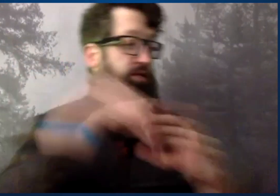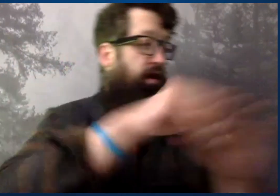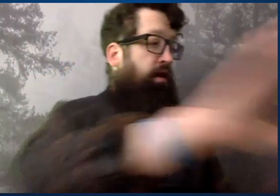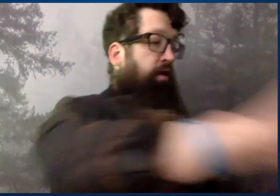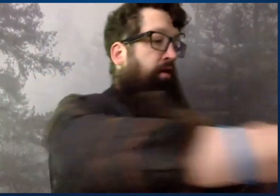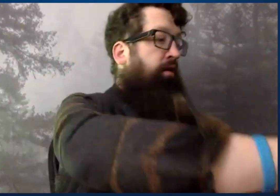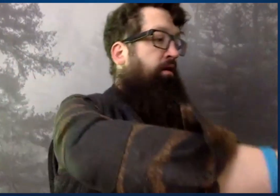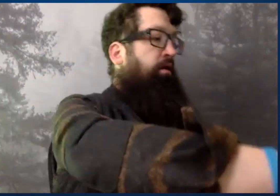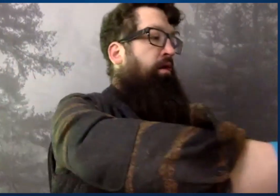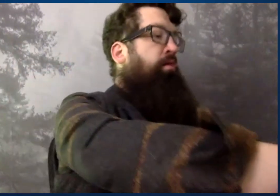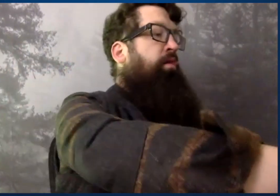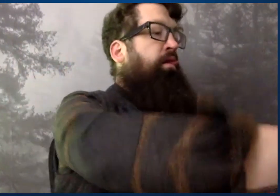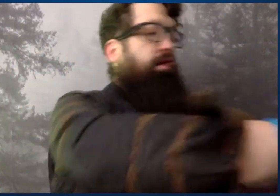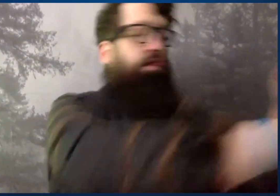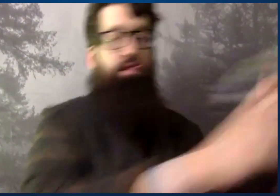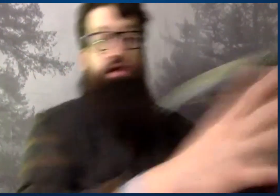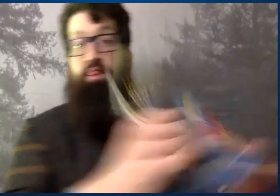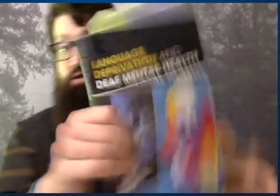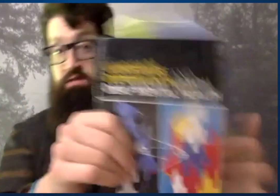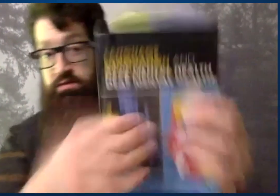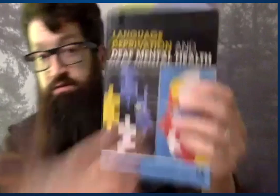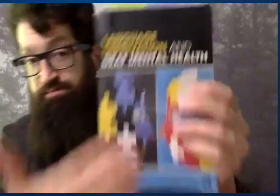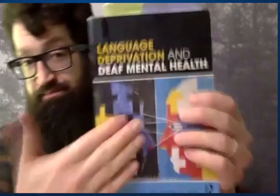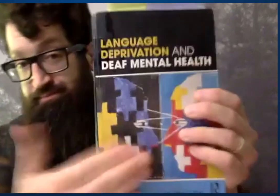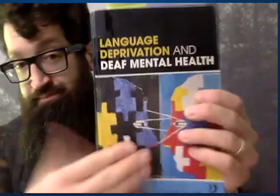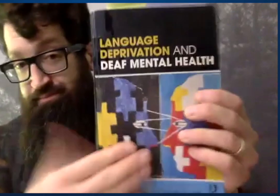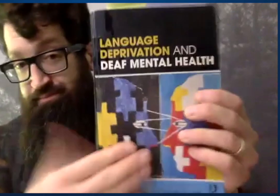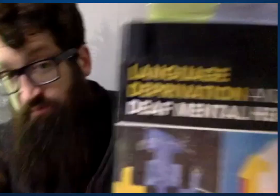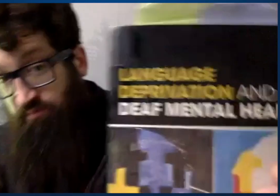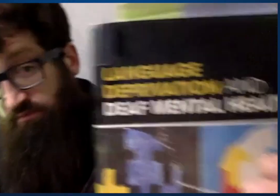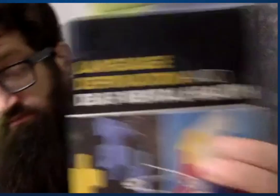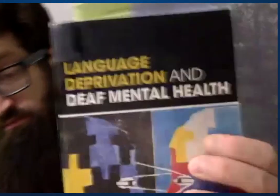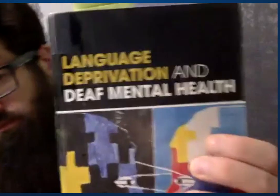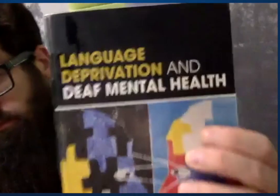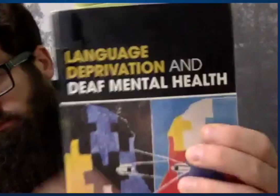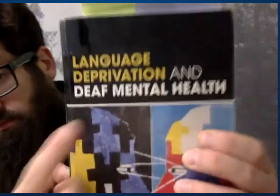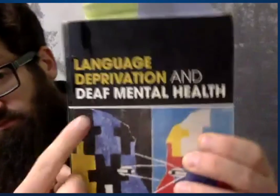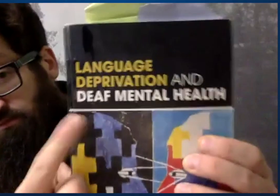But the biggest one here I want to just reference again,